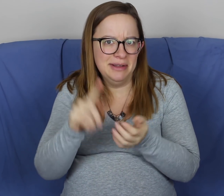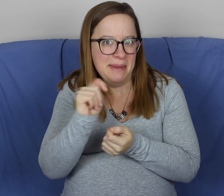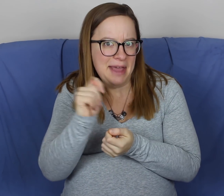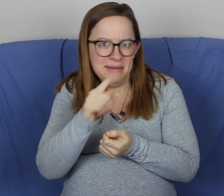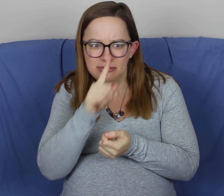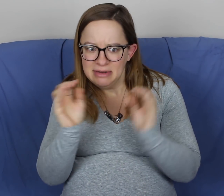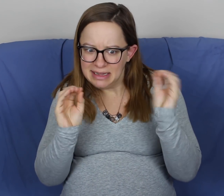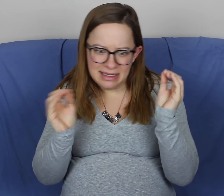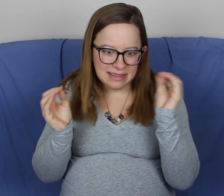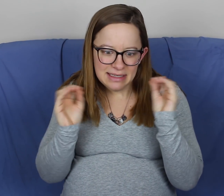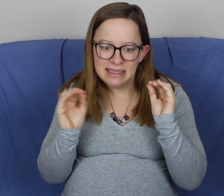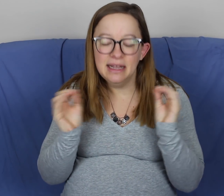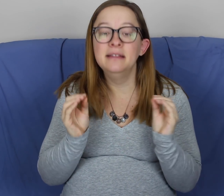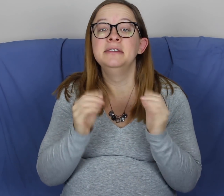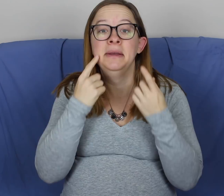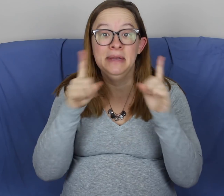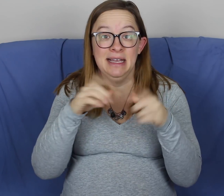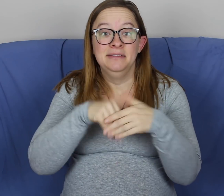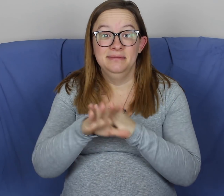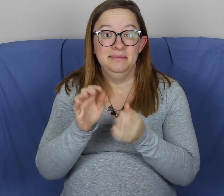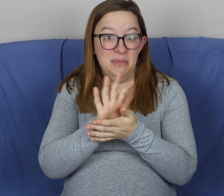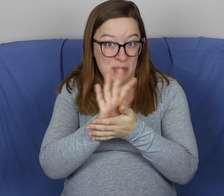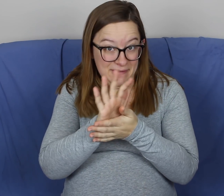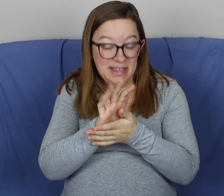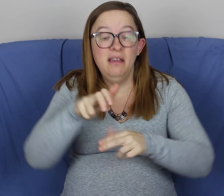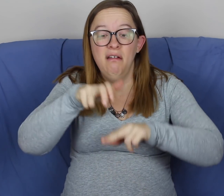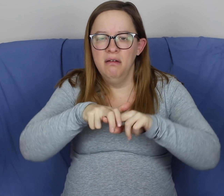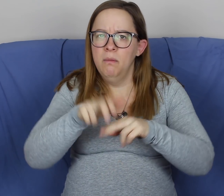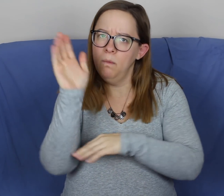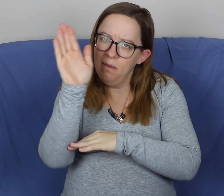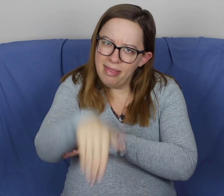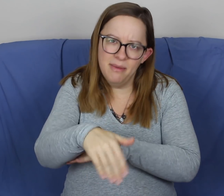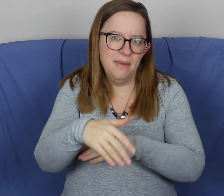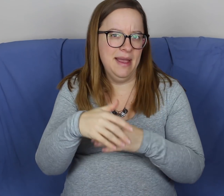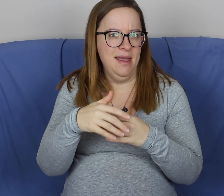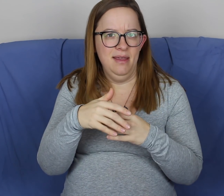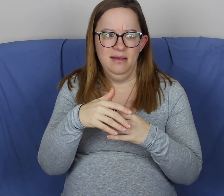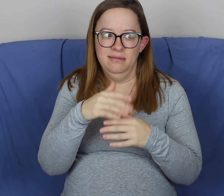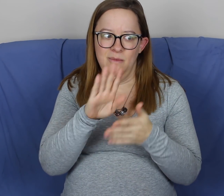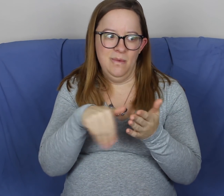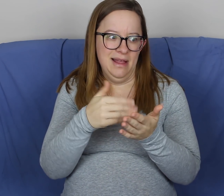I kept checking in the bathroom to make sure if there were anything, but there was nothing. We got into the theater and the entire time,